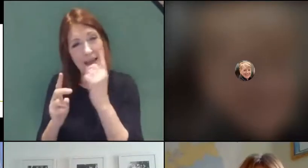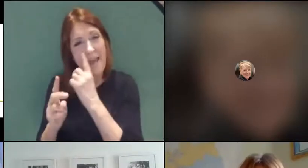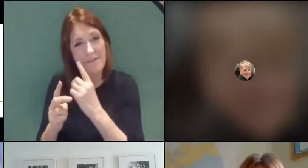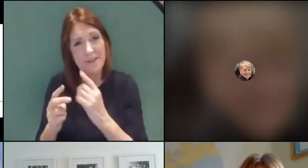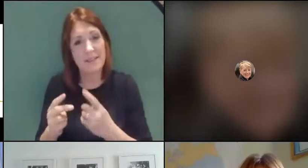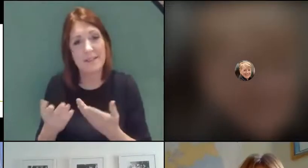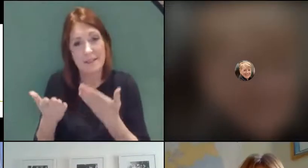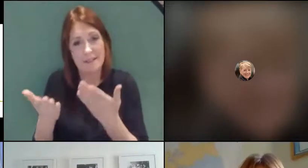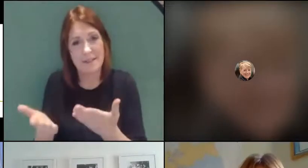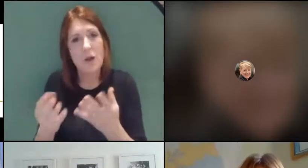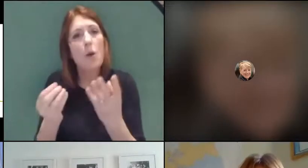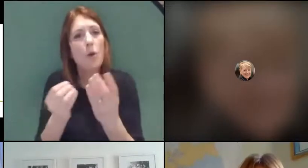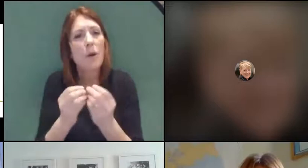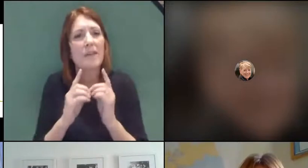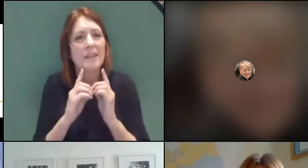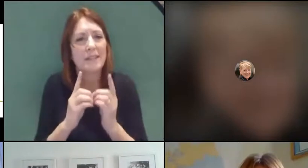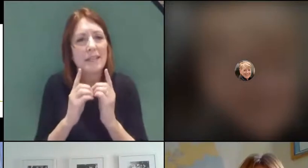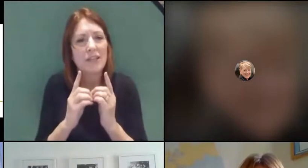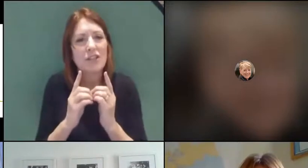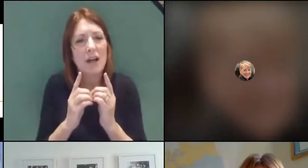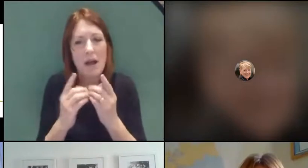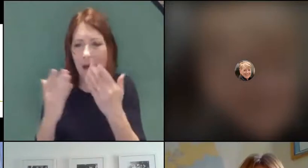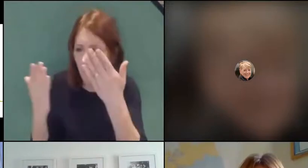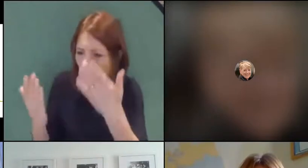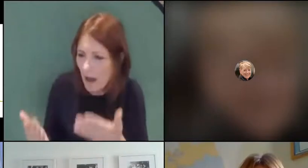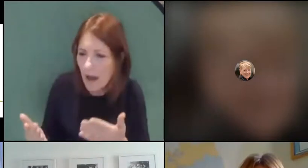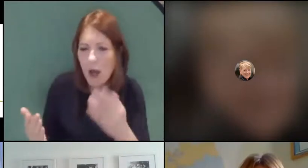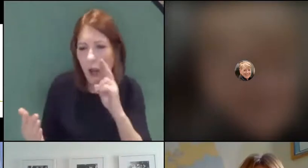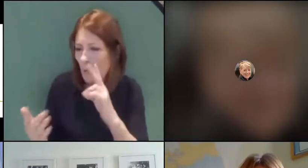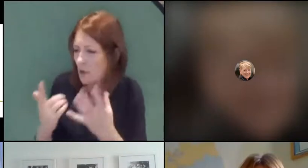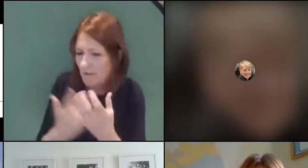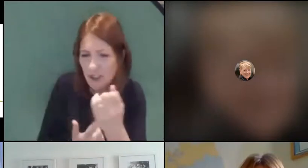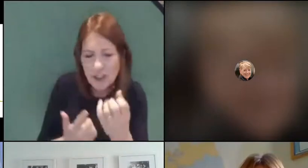of you, with your teachers being able to look at what you've achieved and what you might still need